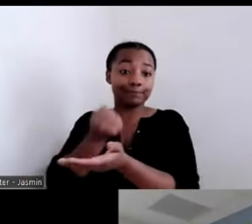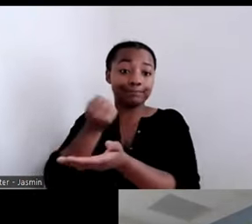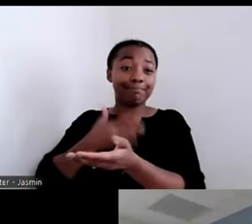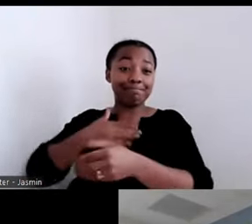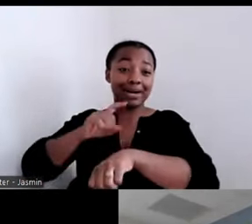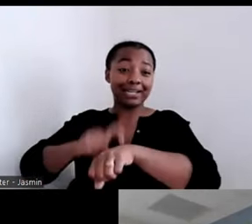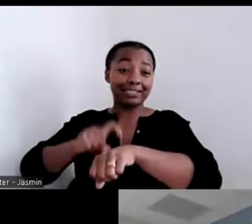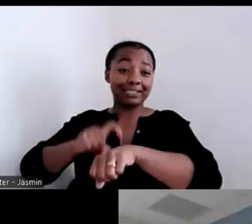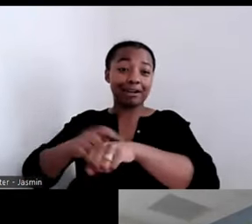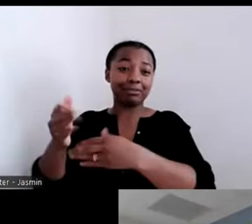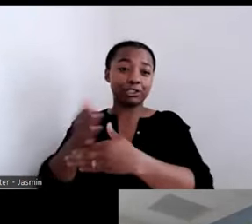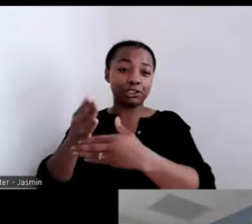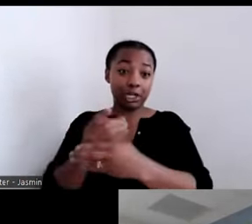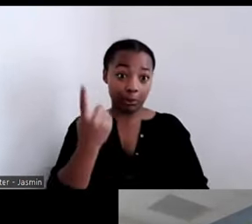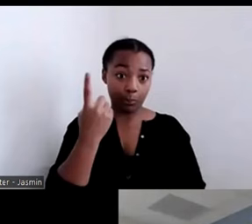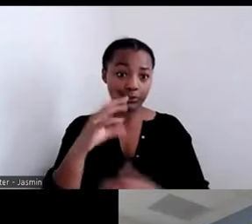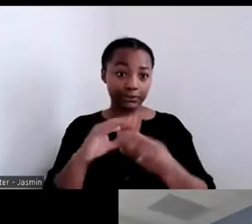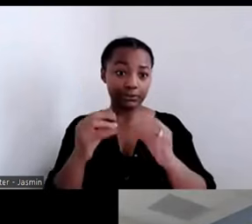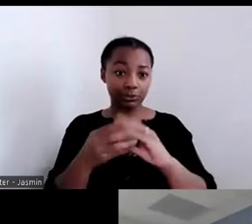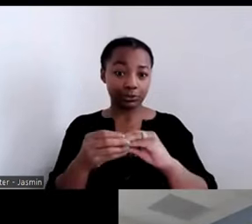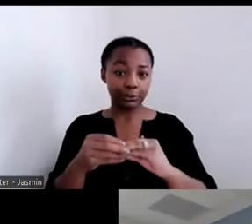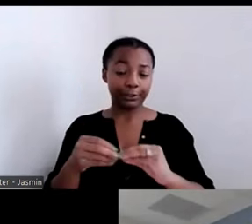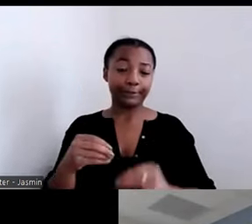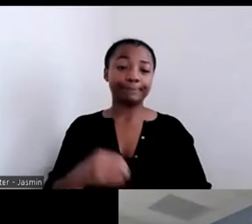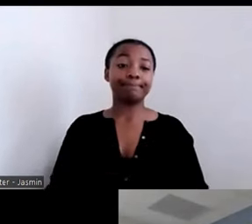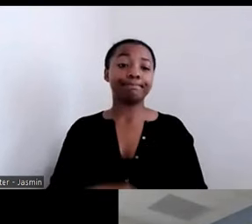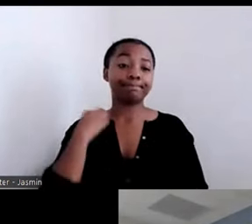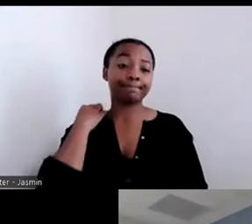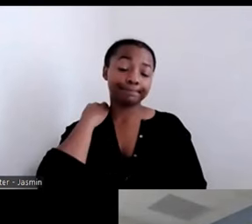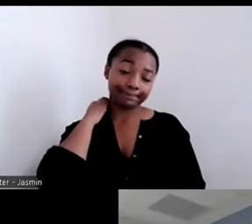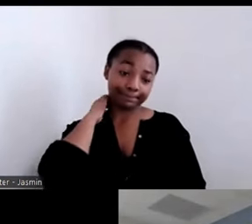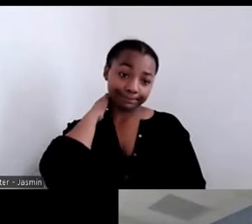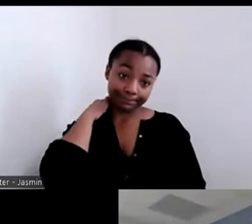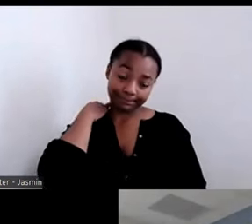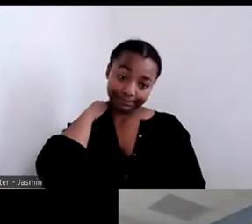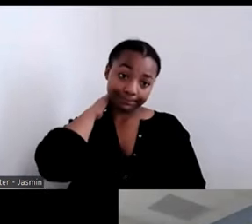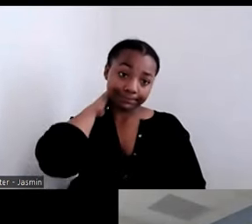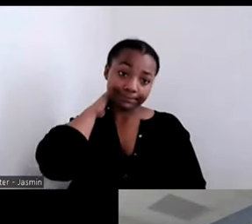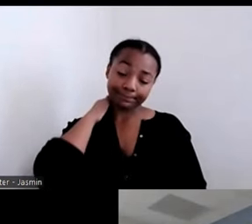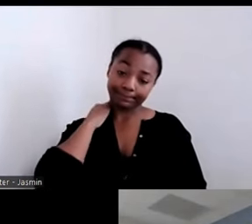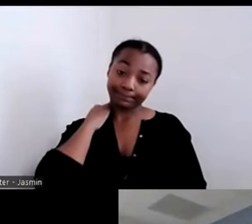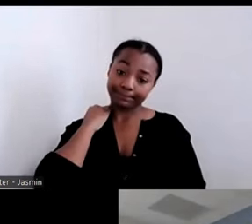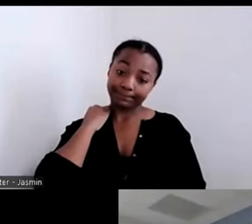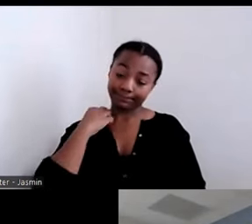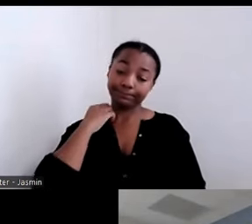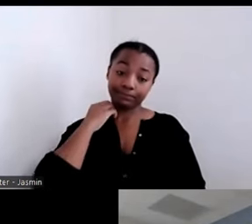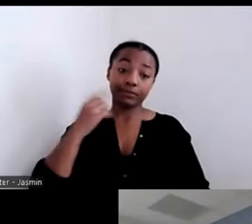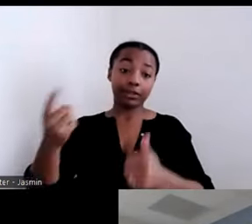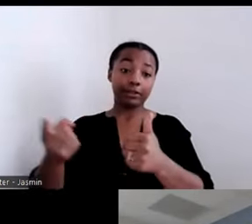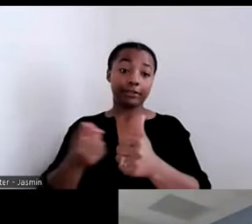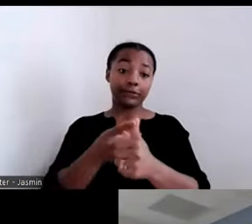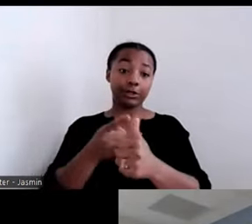This is first person that I heard about. I retired from Disability